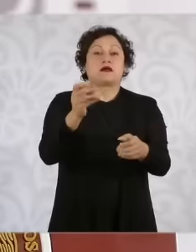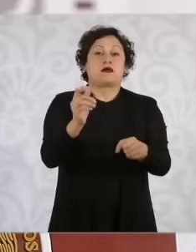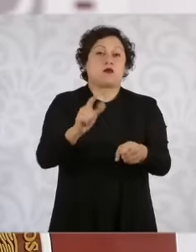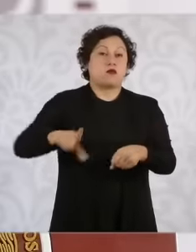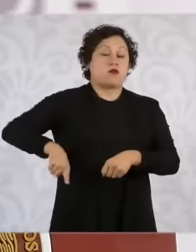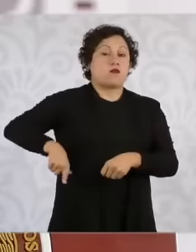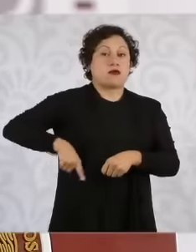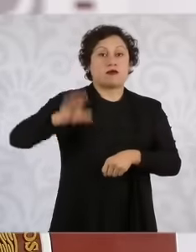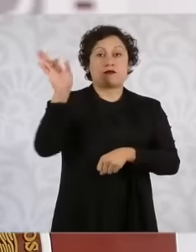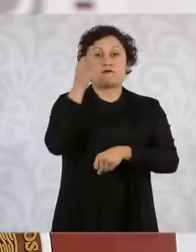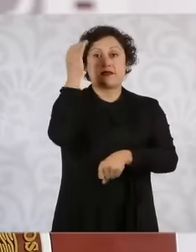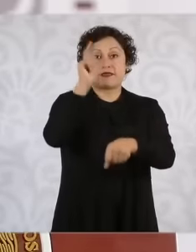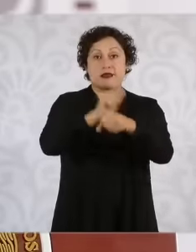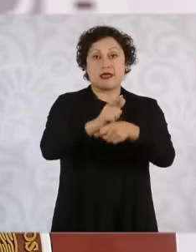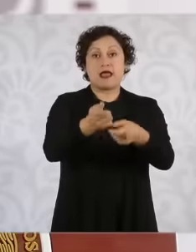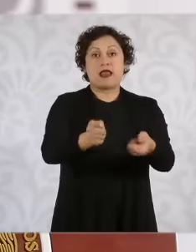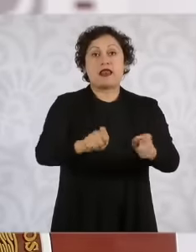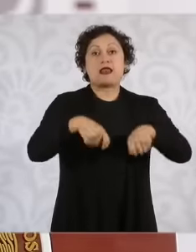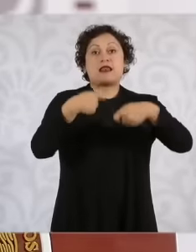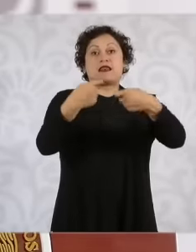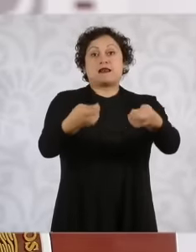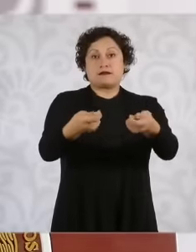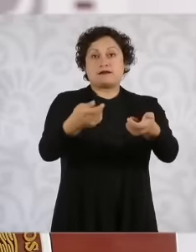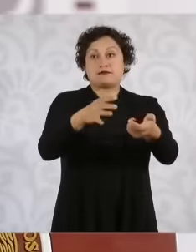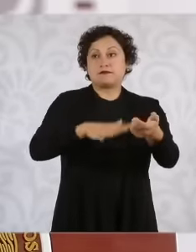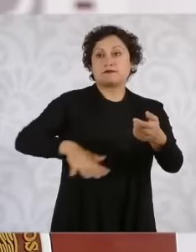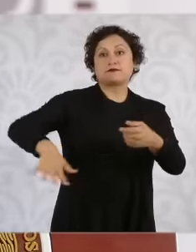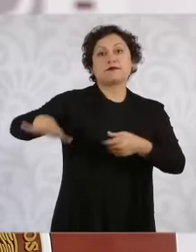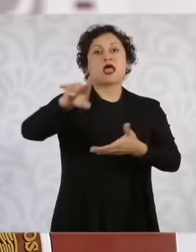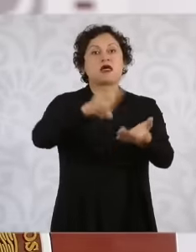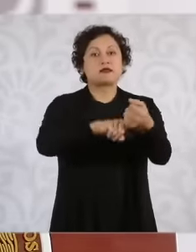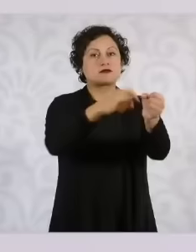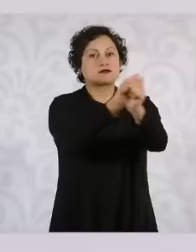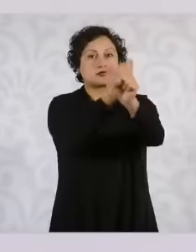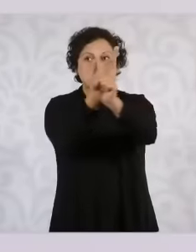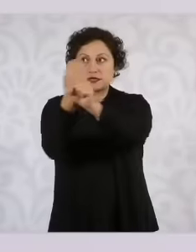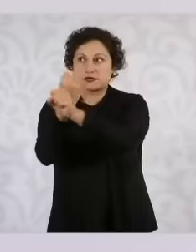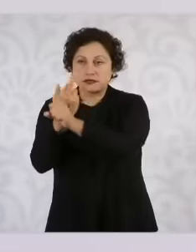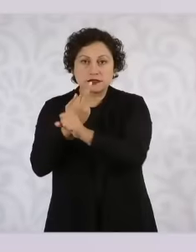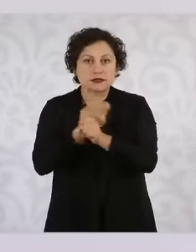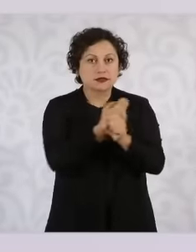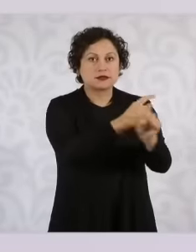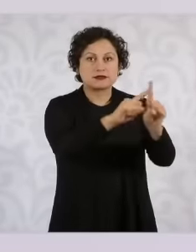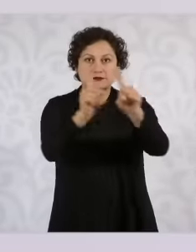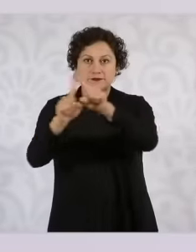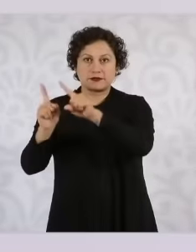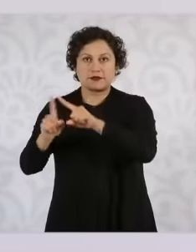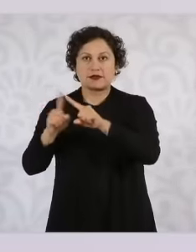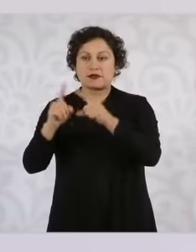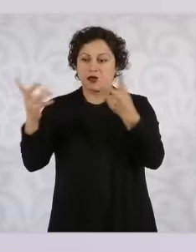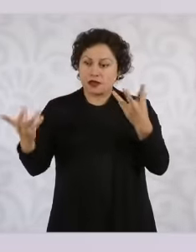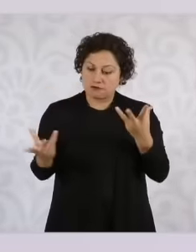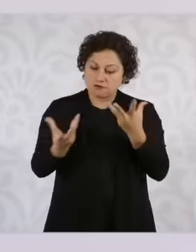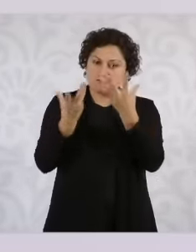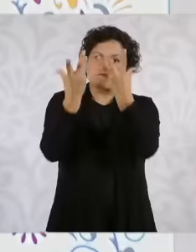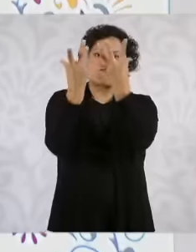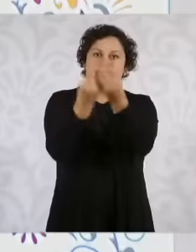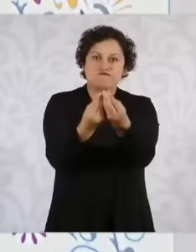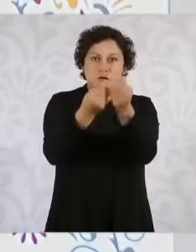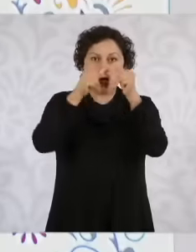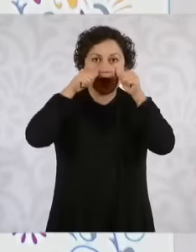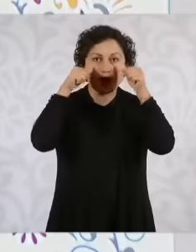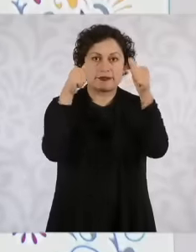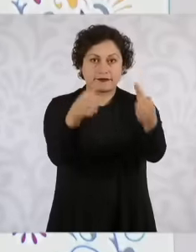with its different secretariats also goes to the territory, that is, the secretary of the interior,